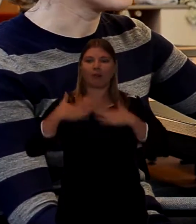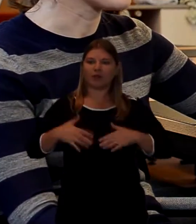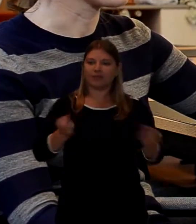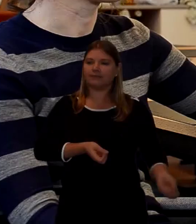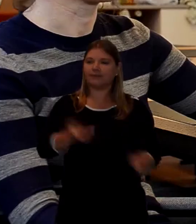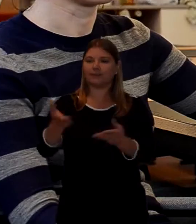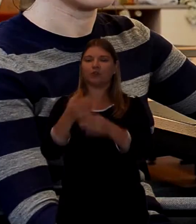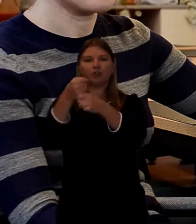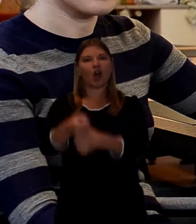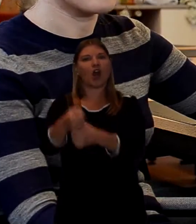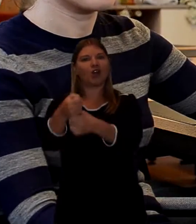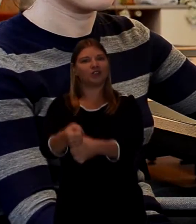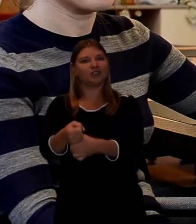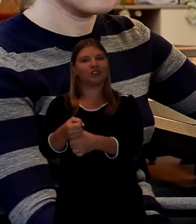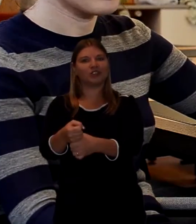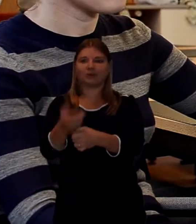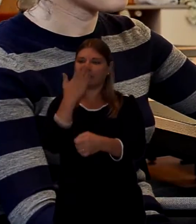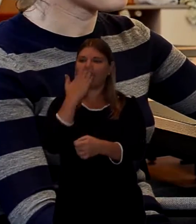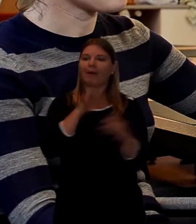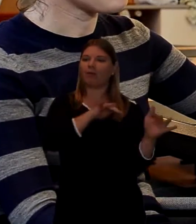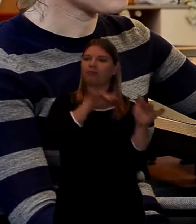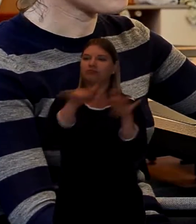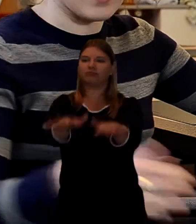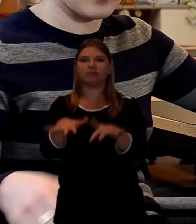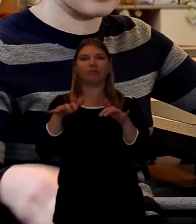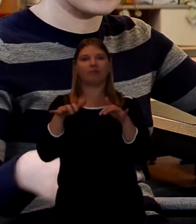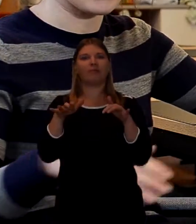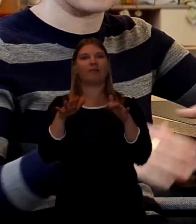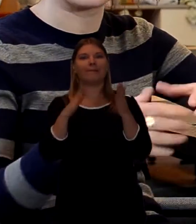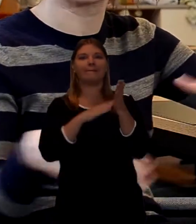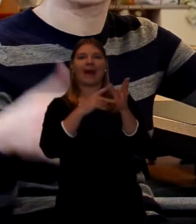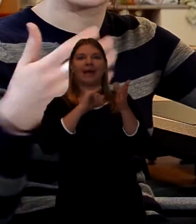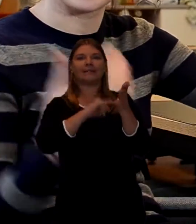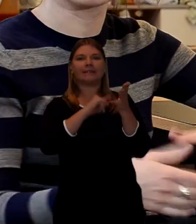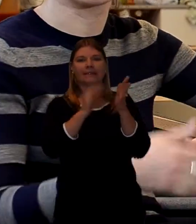Yeah? And then there's always a mass At that mass is when people come together and